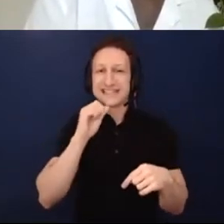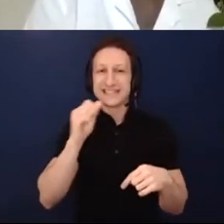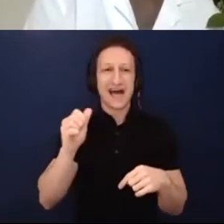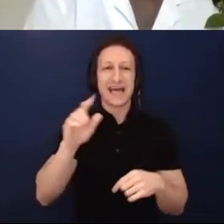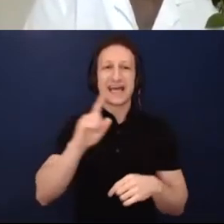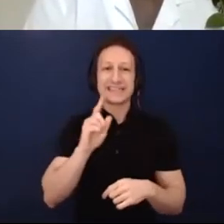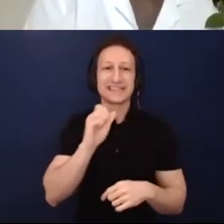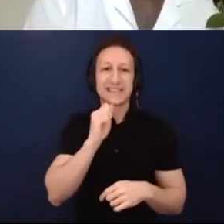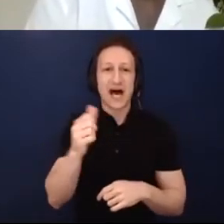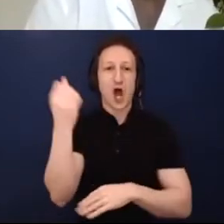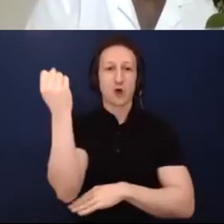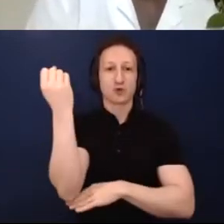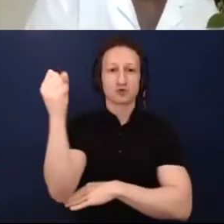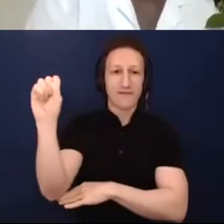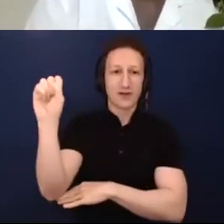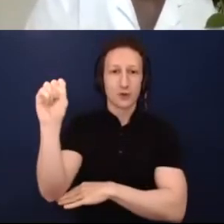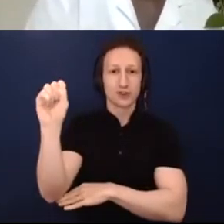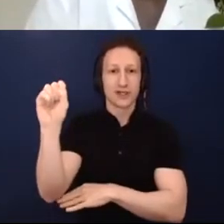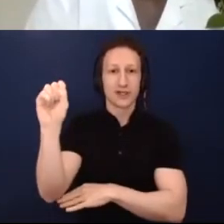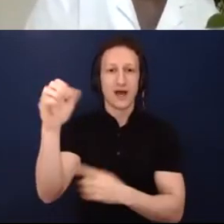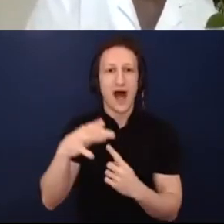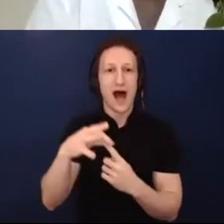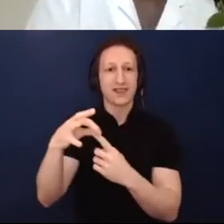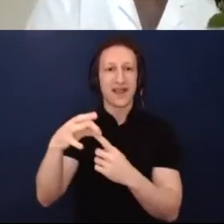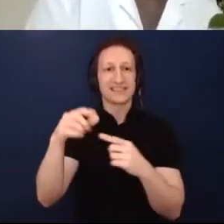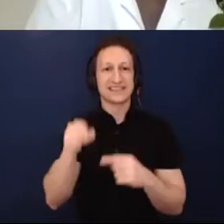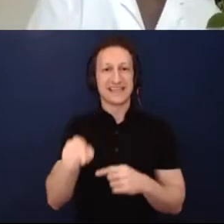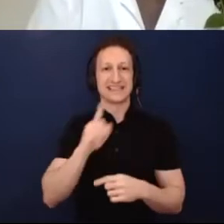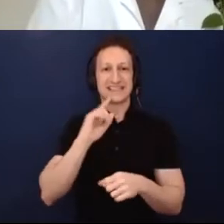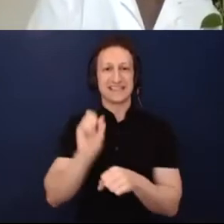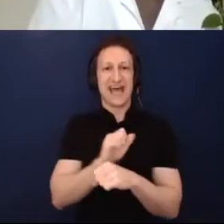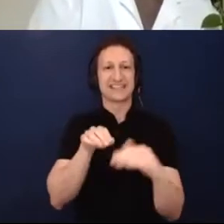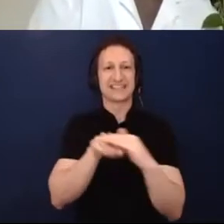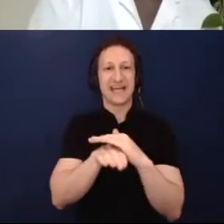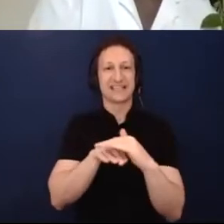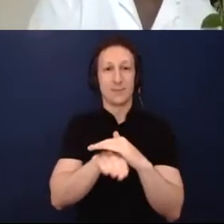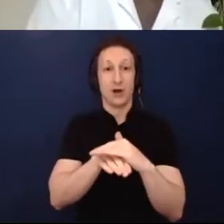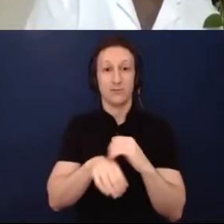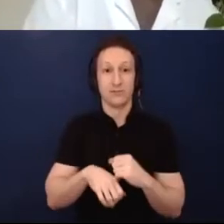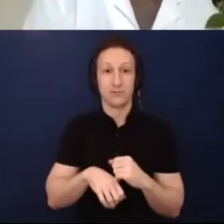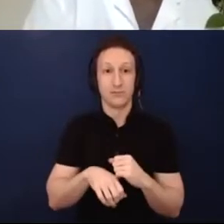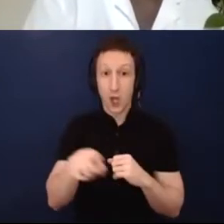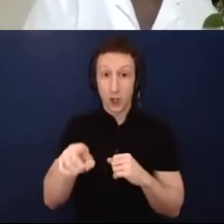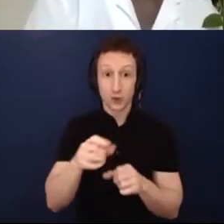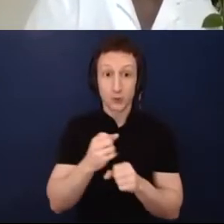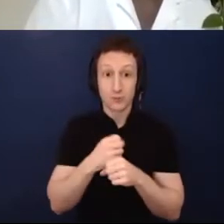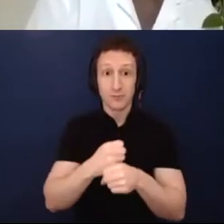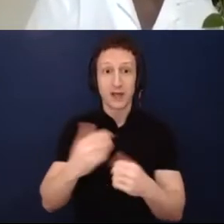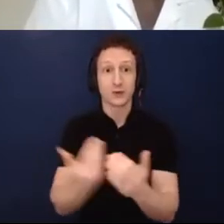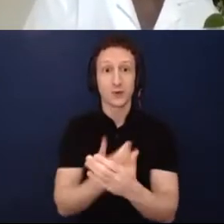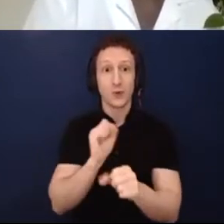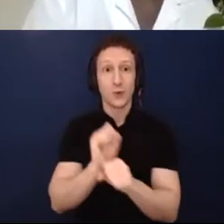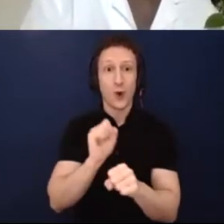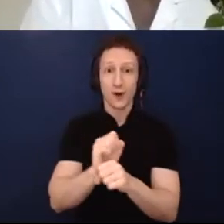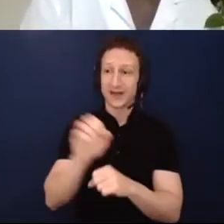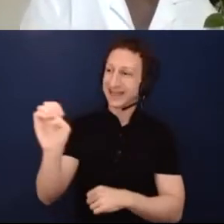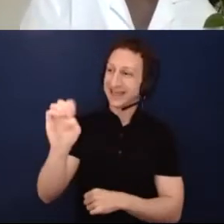as you're building your ED,I all of your EDI work, if you're not making it accessible then it's not fully revolutionary.